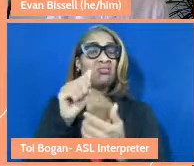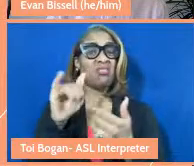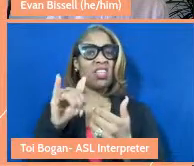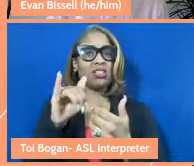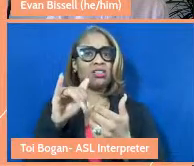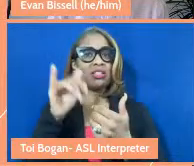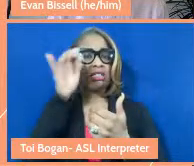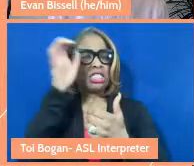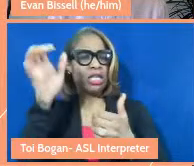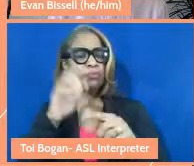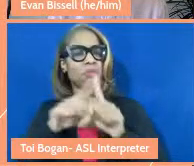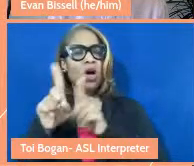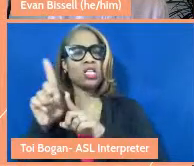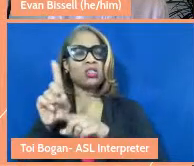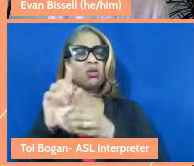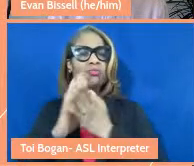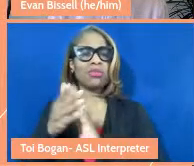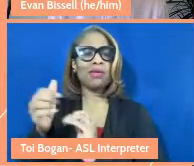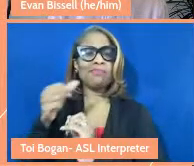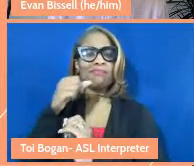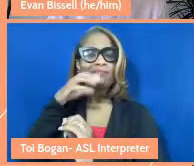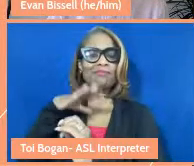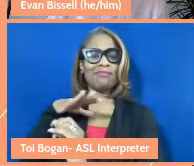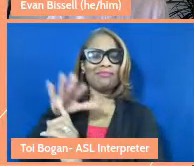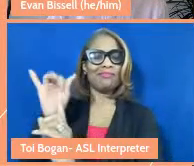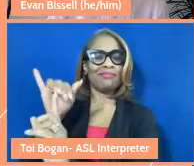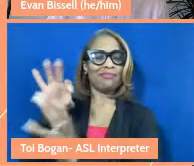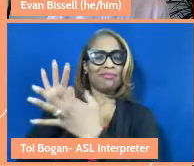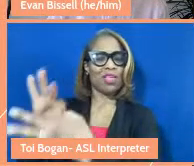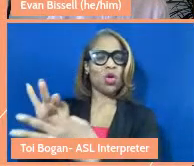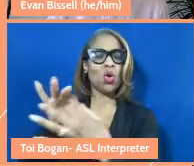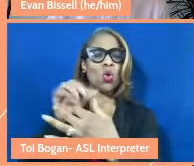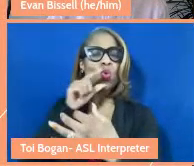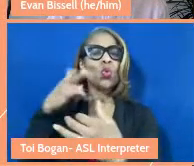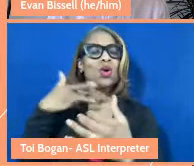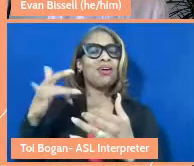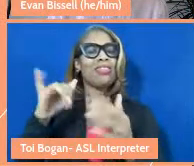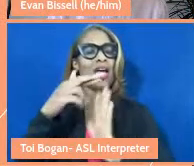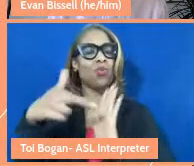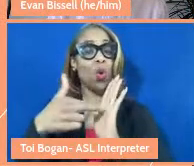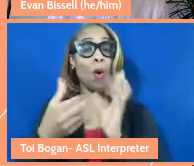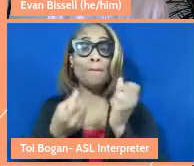Think about who's in the role of care, and often times they are underpaid and underappreciated.